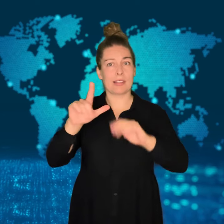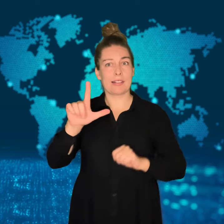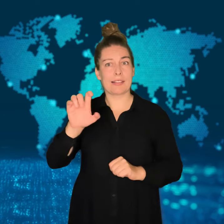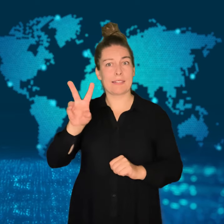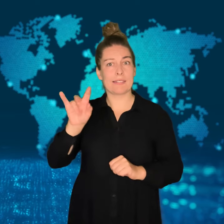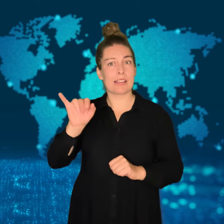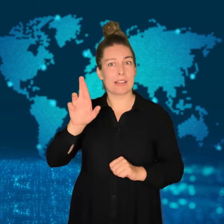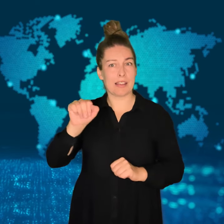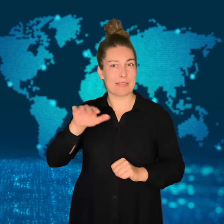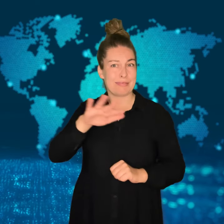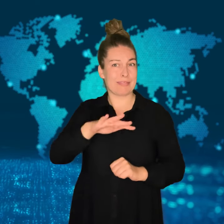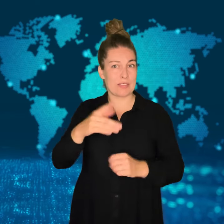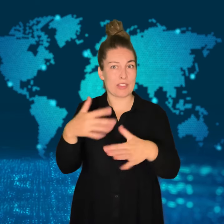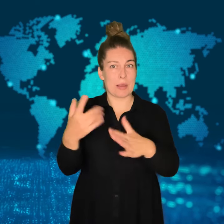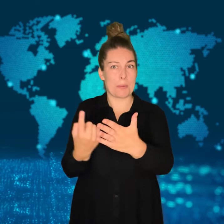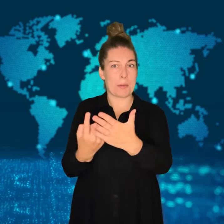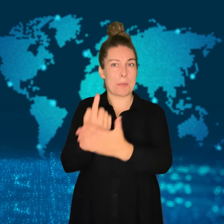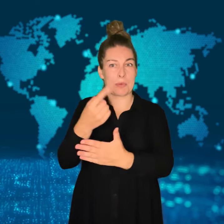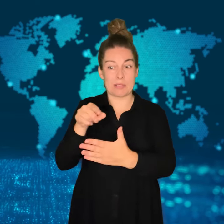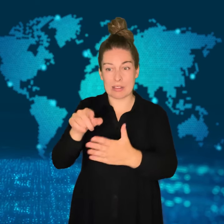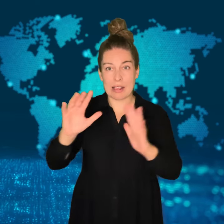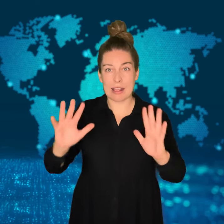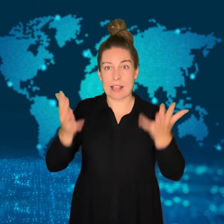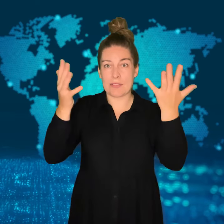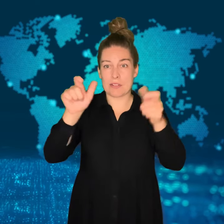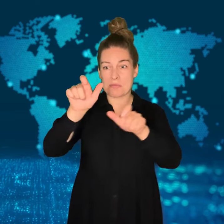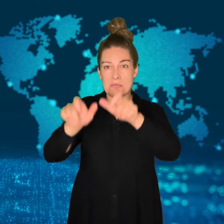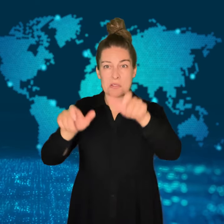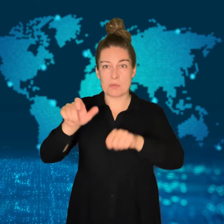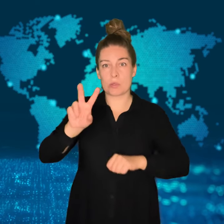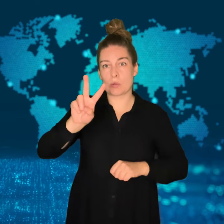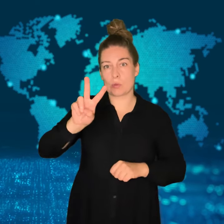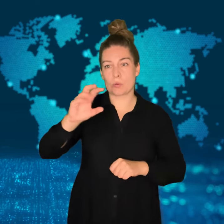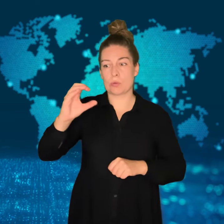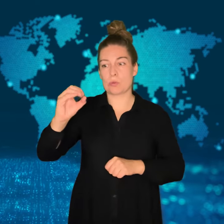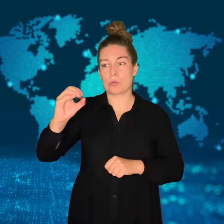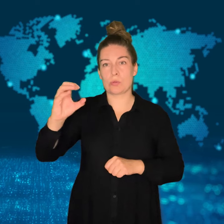An environmental alert was announced.